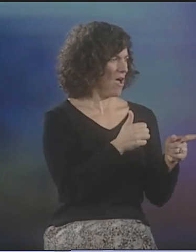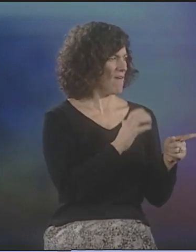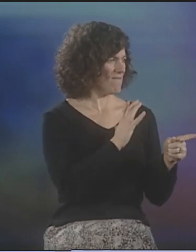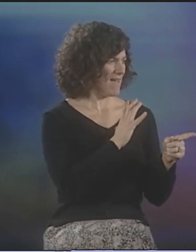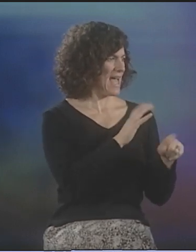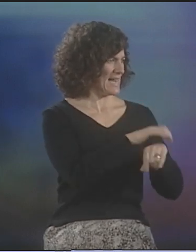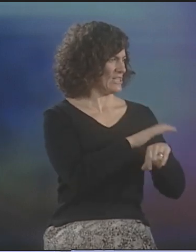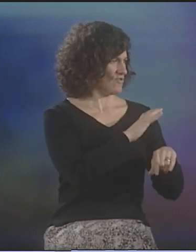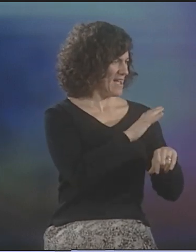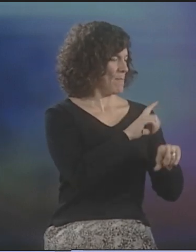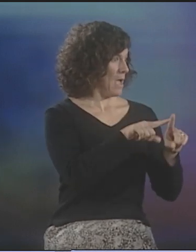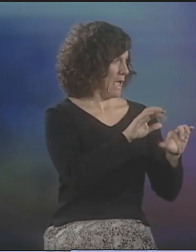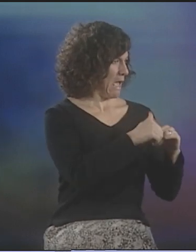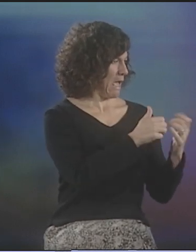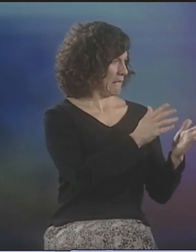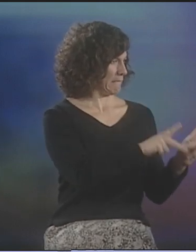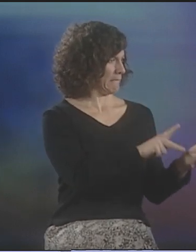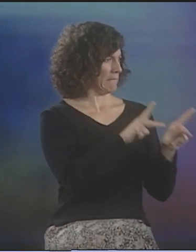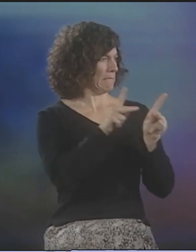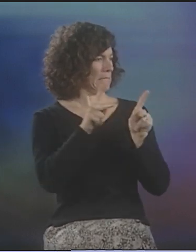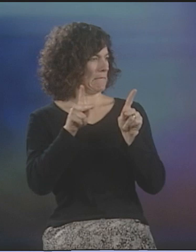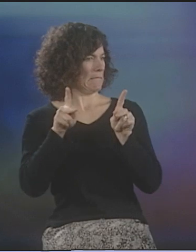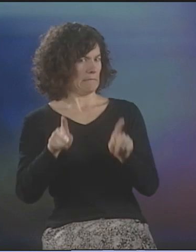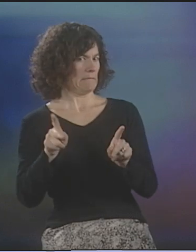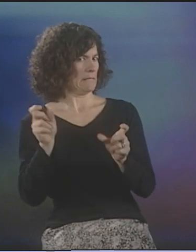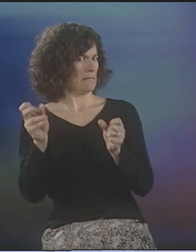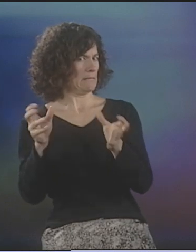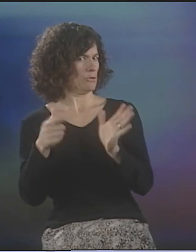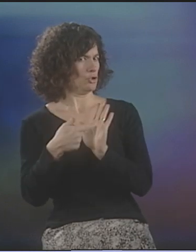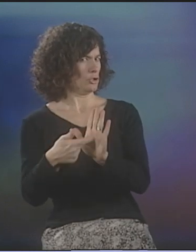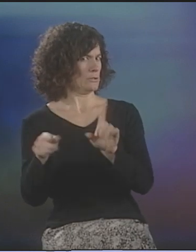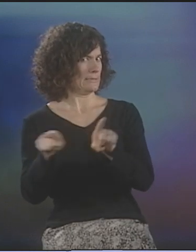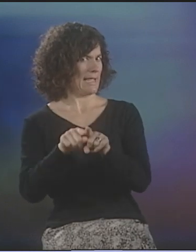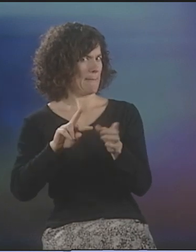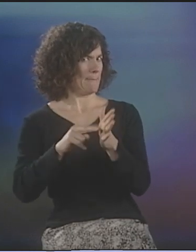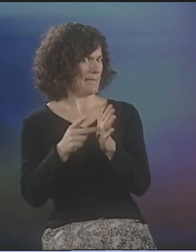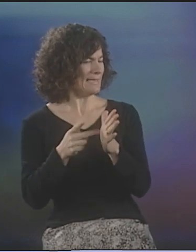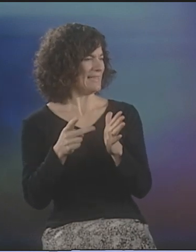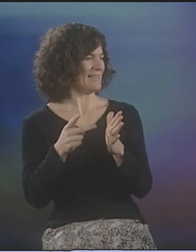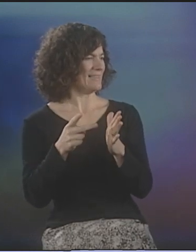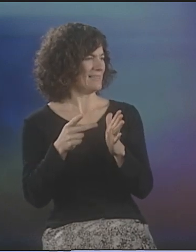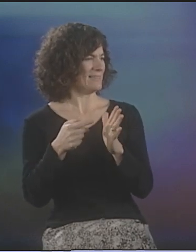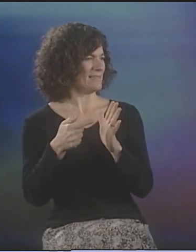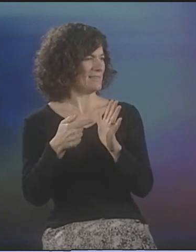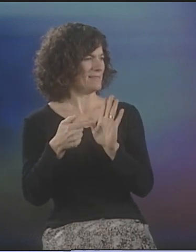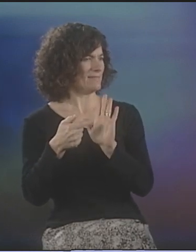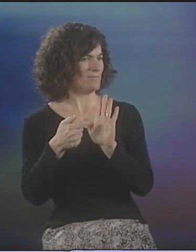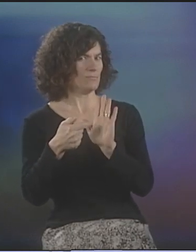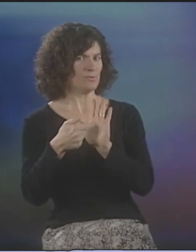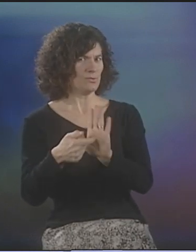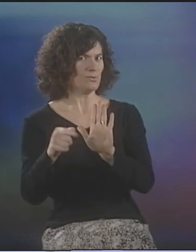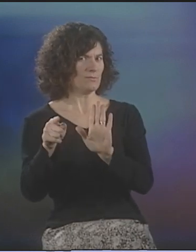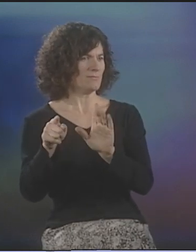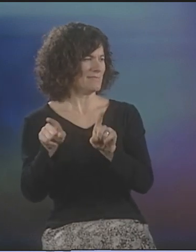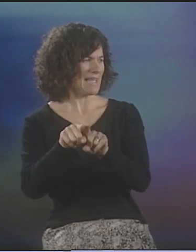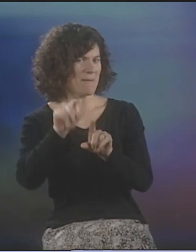I UNDERSTOOD THE ENGLISH FINE, BUT HOW WAS I GONNA RENDER THIS IN ASL TO GIVE THE COMMENSURATE MEANING? HOW WAS I GOING TO BE ABLE TO PROVIDE